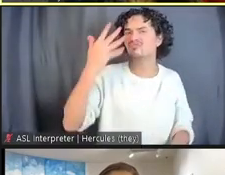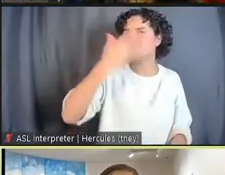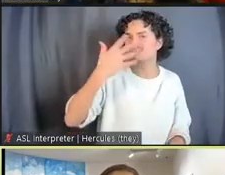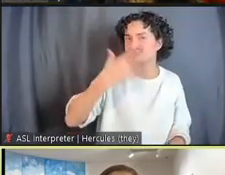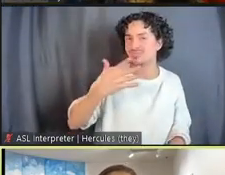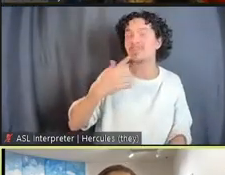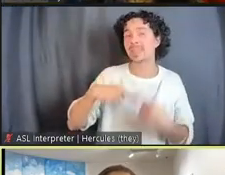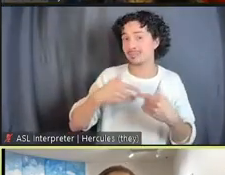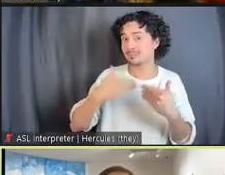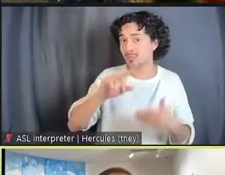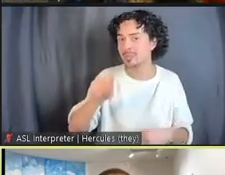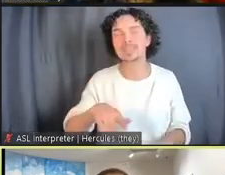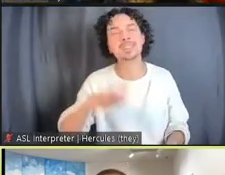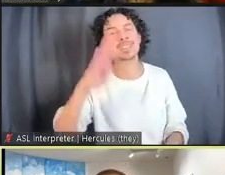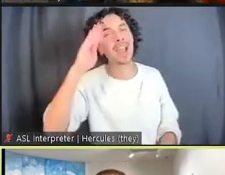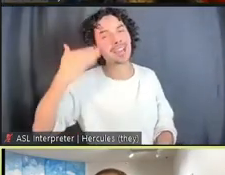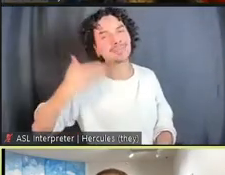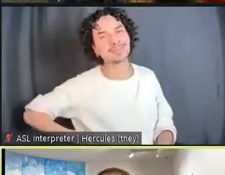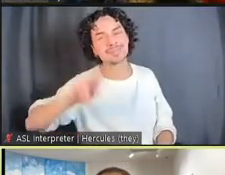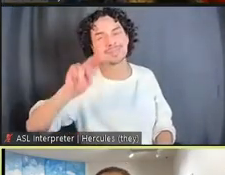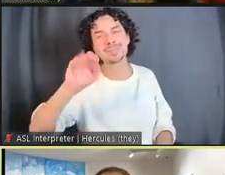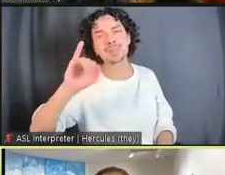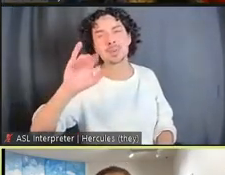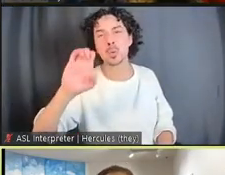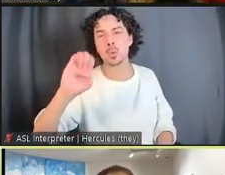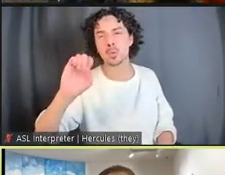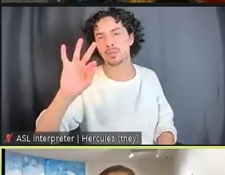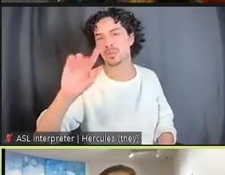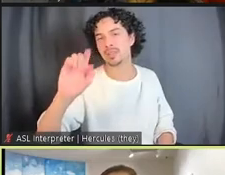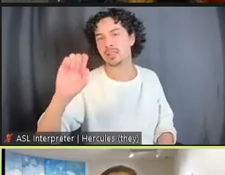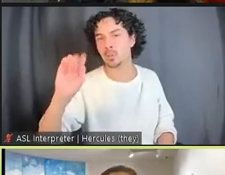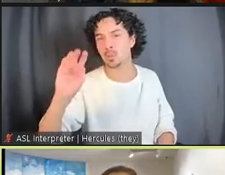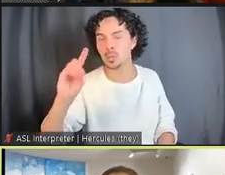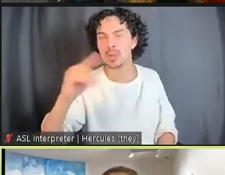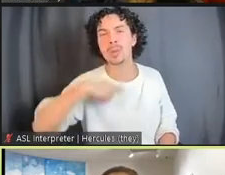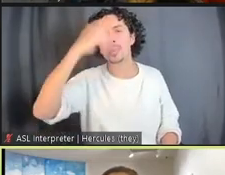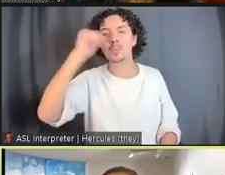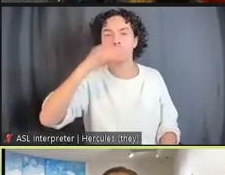Hi, I'm Nicole Fleetwood. I'm a Black woman. My hair is up in braids. I'm wearing glasses.